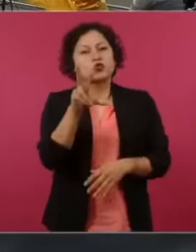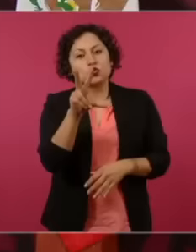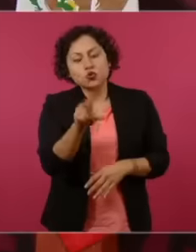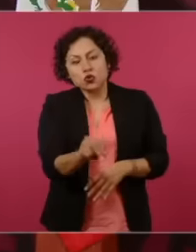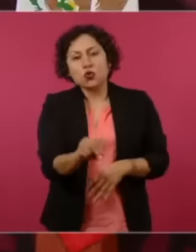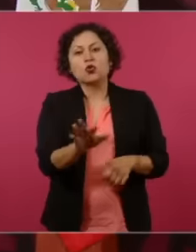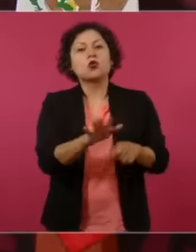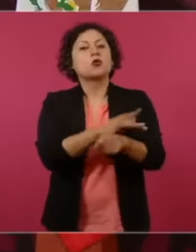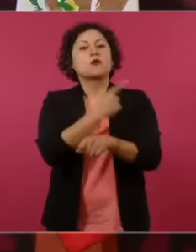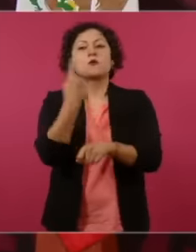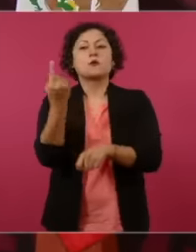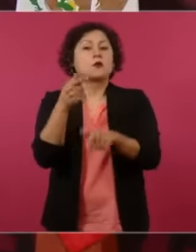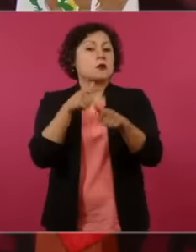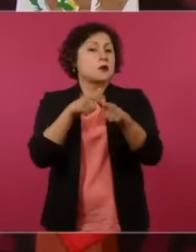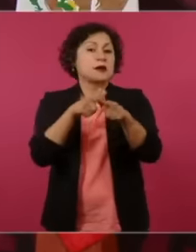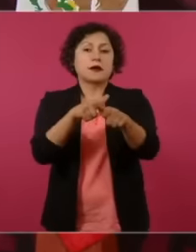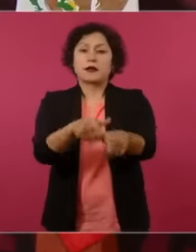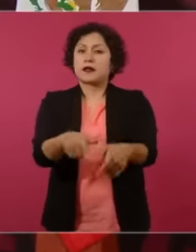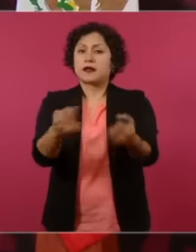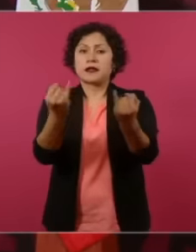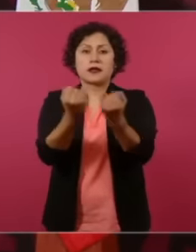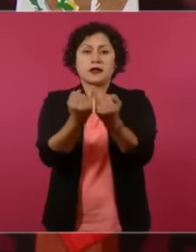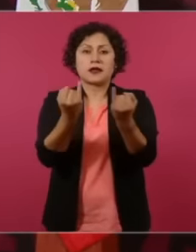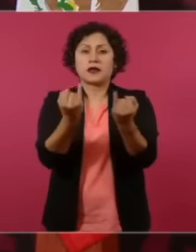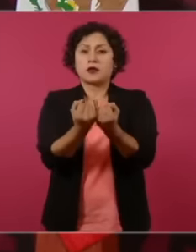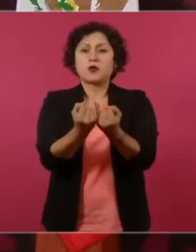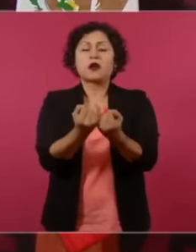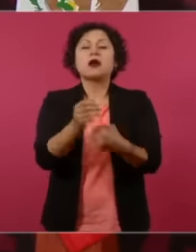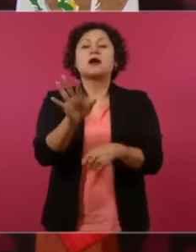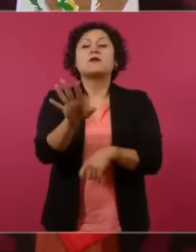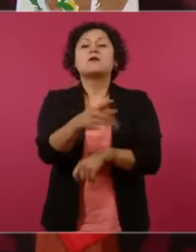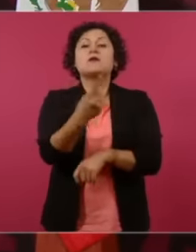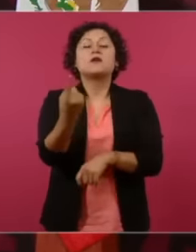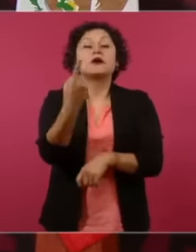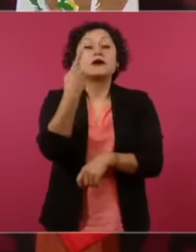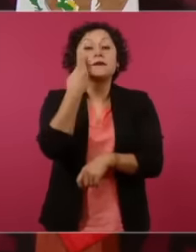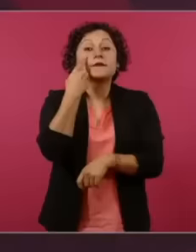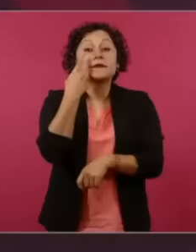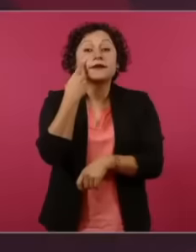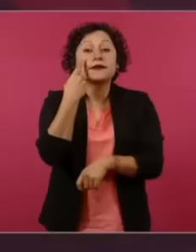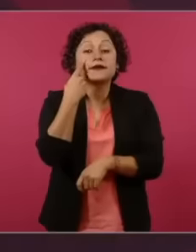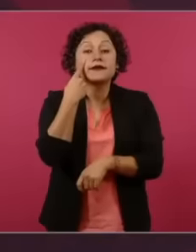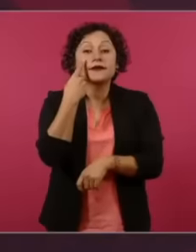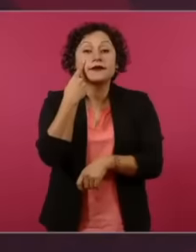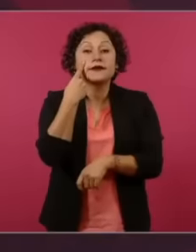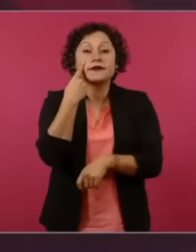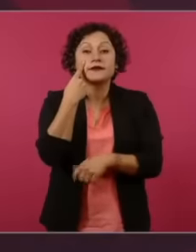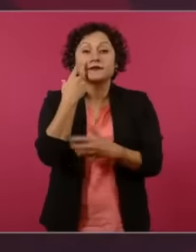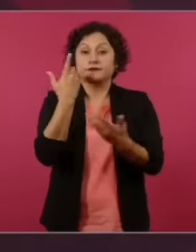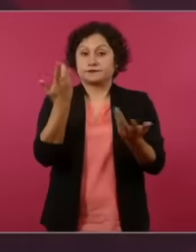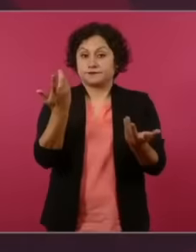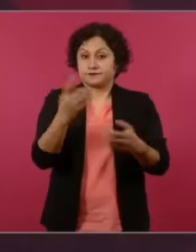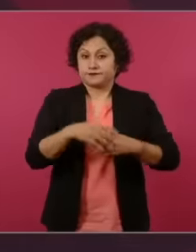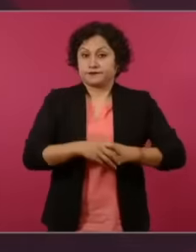started look at this you would really be in